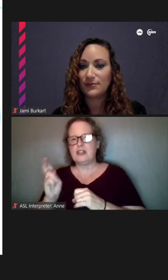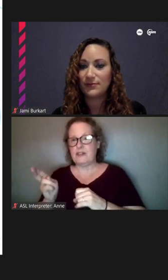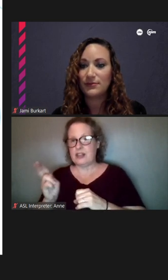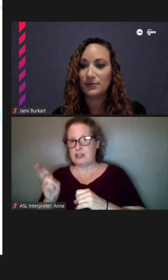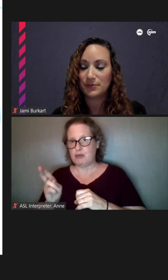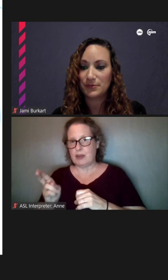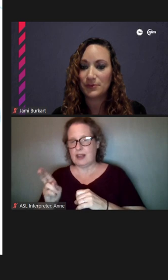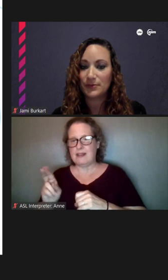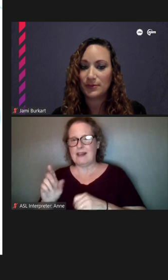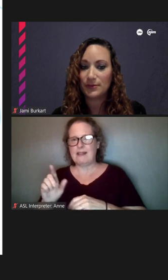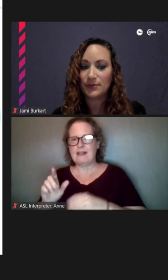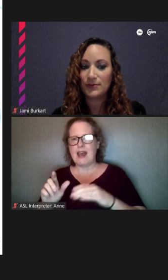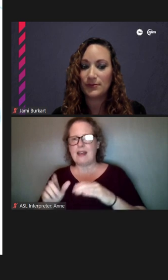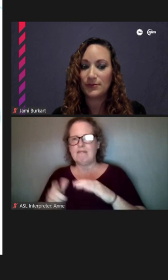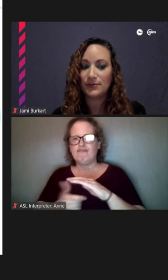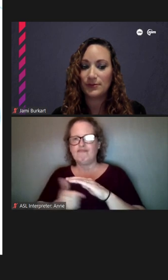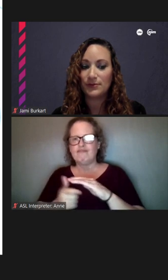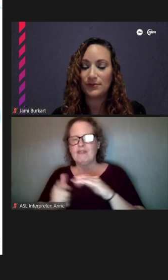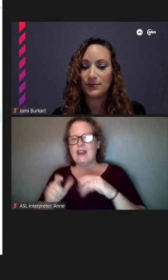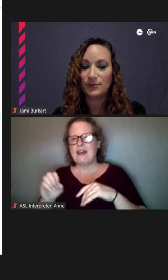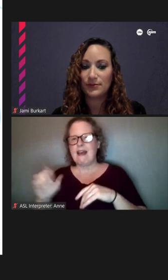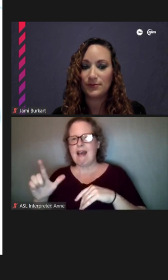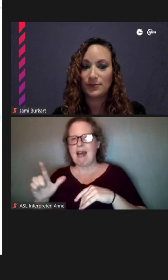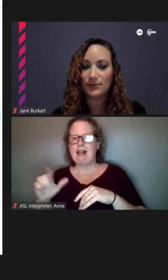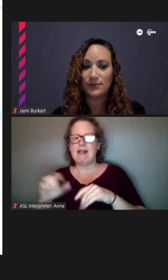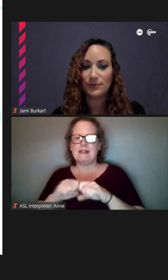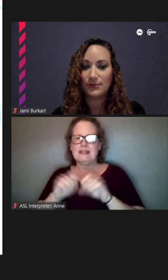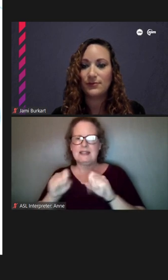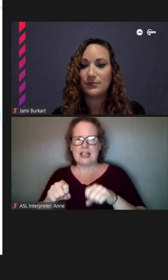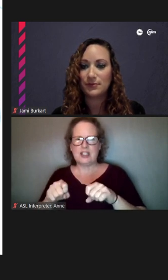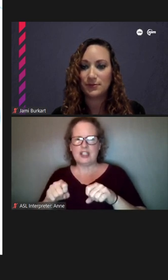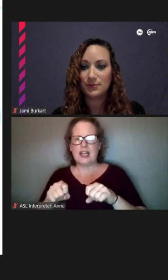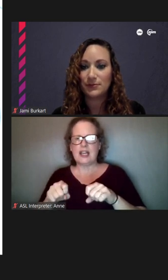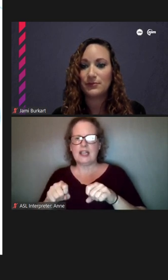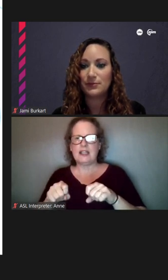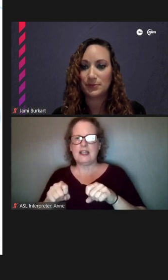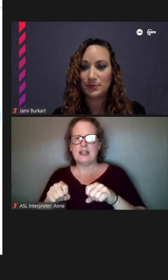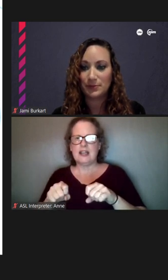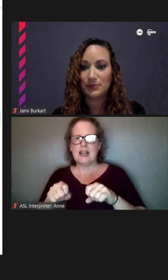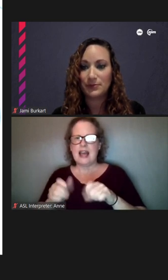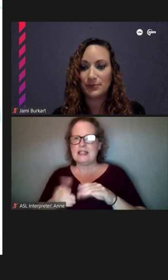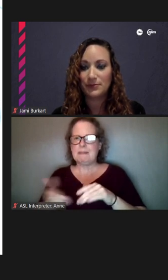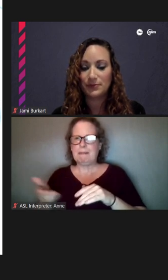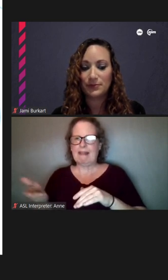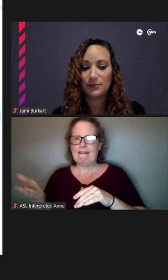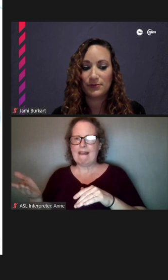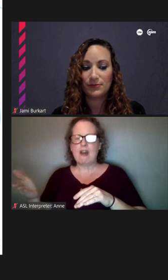Station has been there in the different stores and communities that had served over the last century.